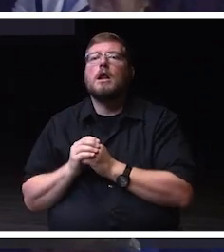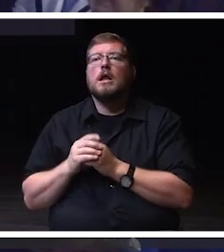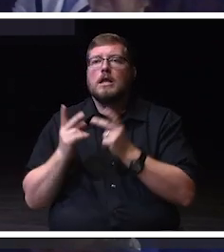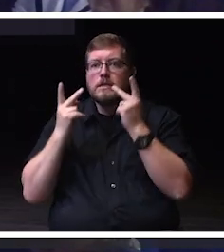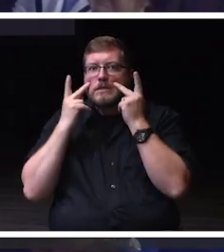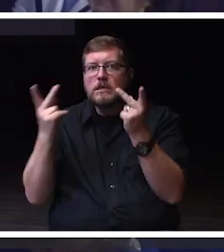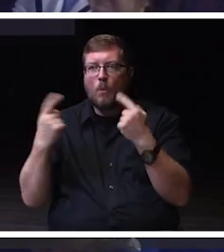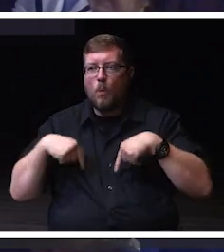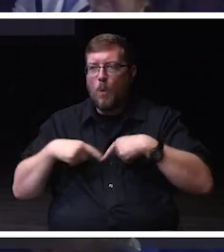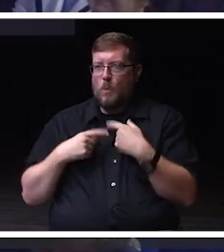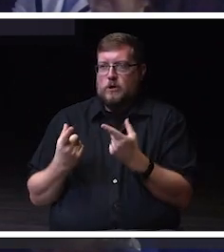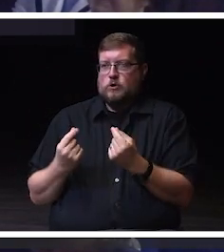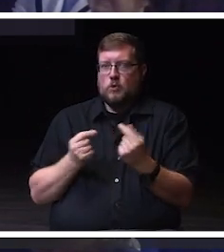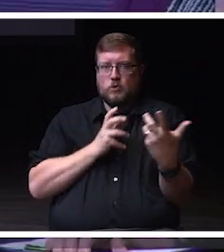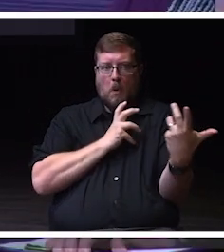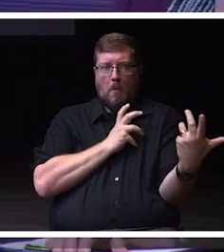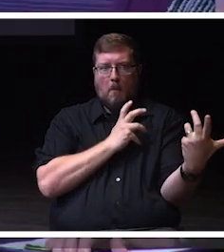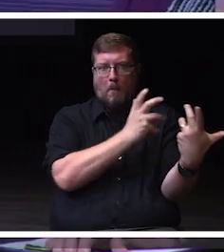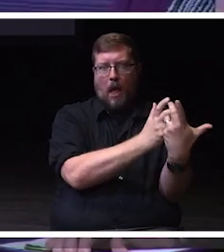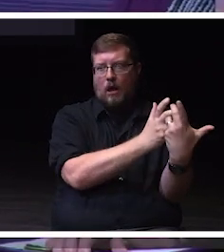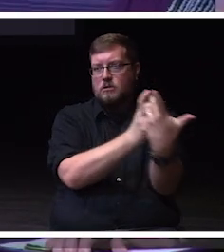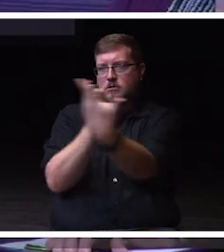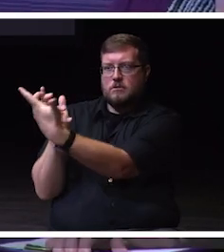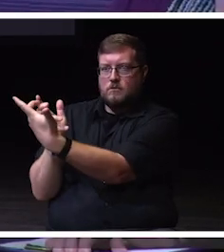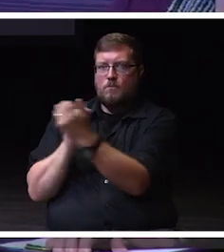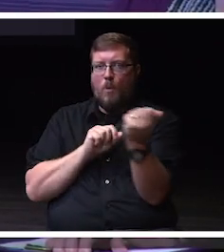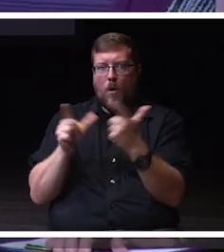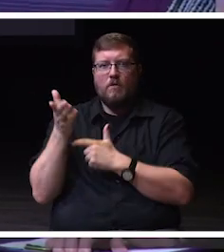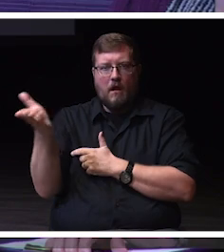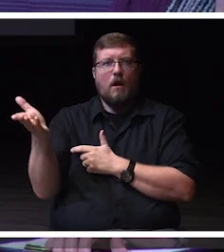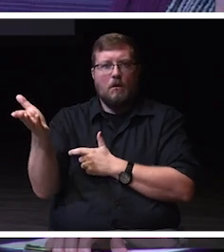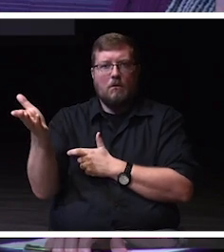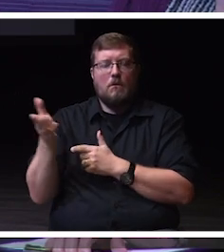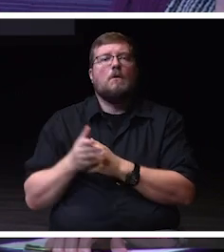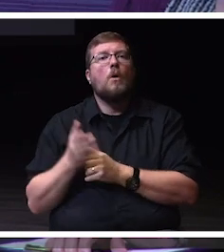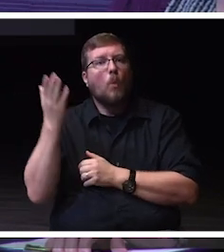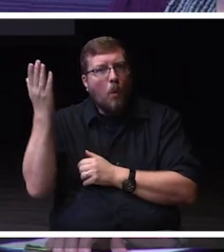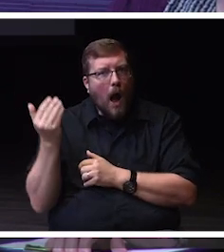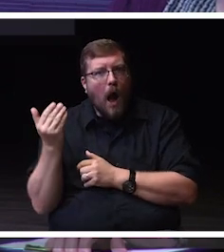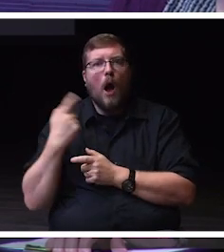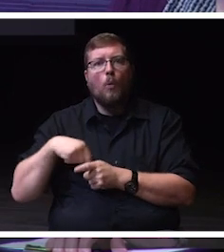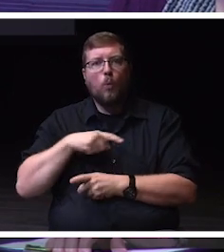the critical choices that we need to be making so that we can carve out a future so that in, say, 10,